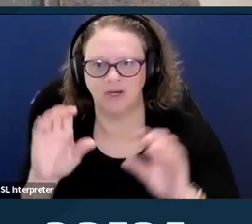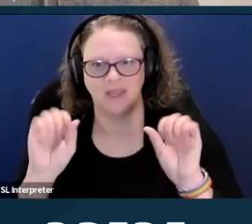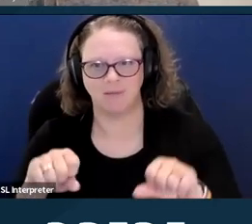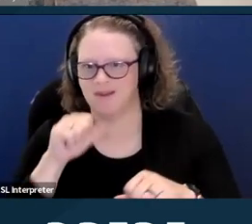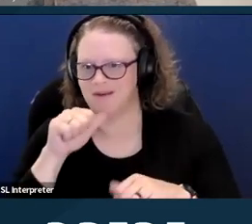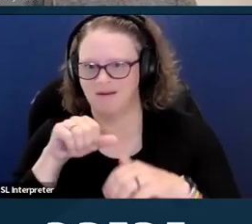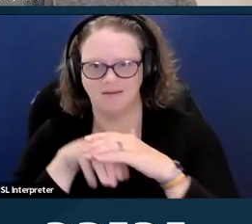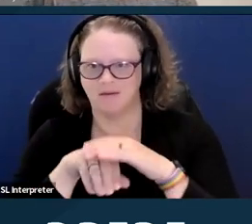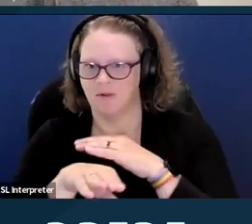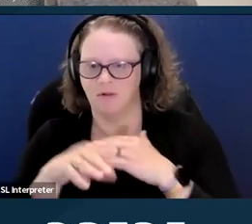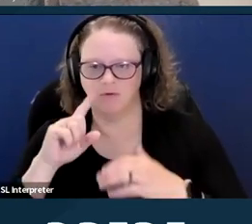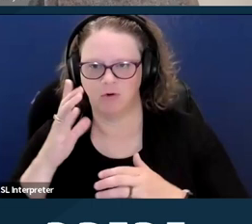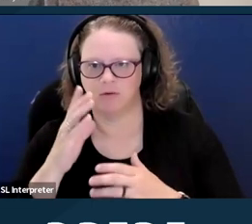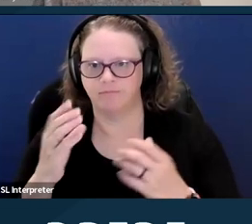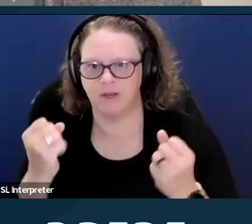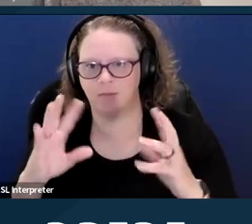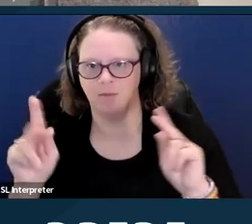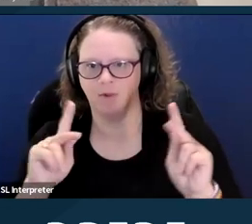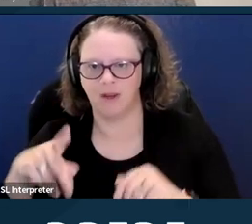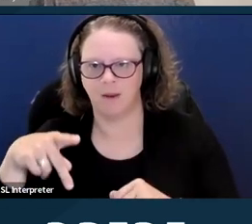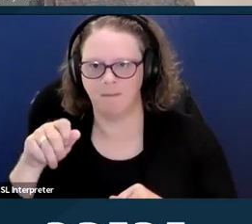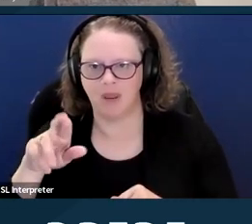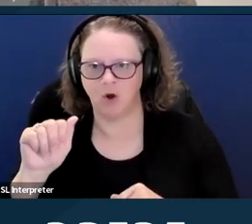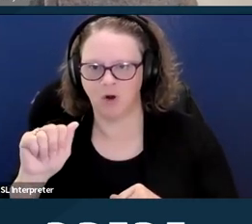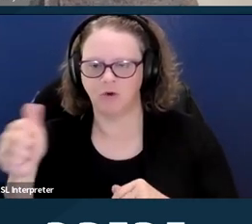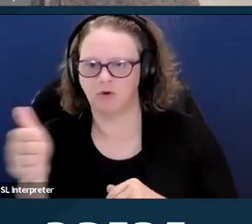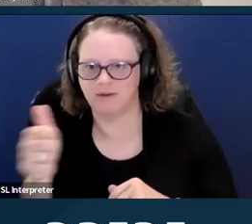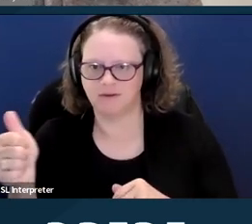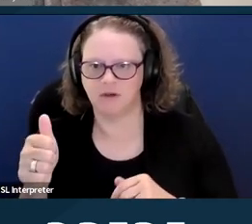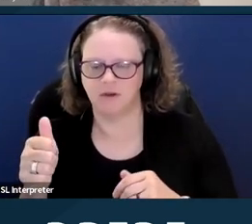and paratransit services can be insufficient.